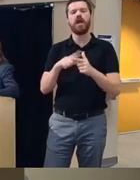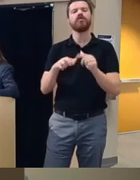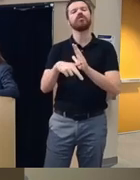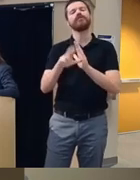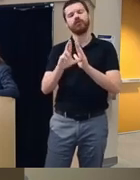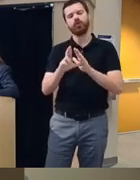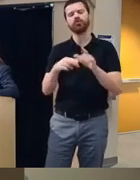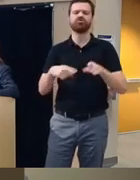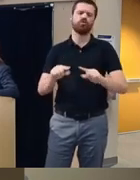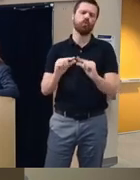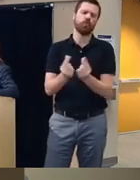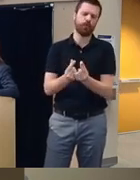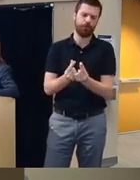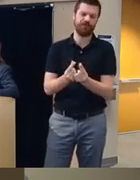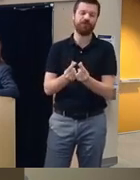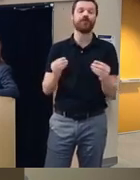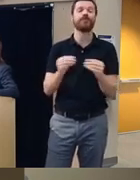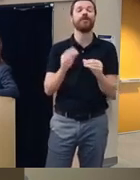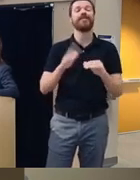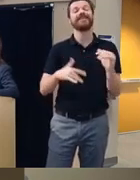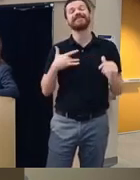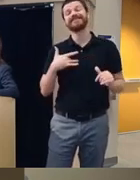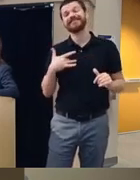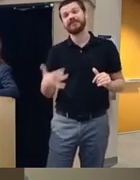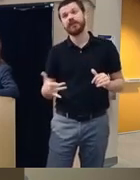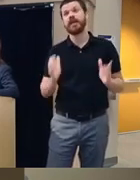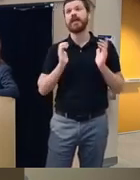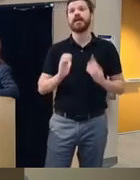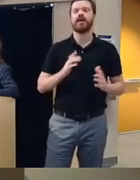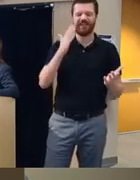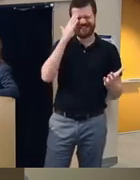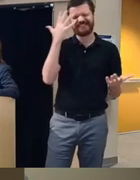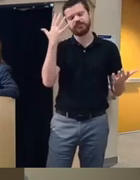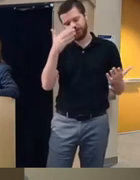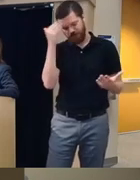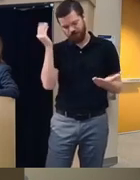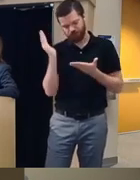group and more times than not the clients you know forget to bring their practice exercises